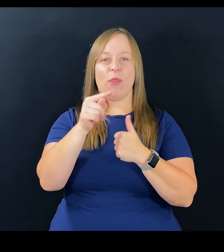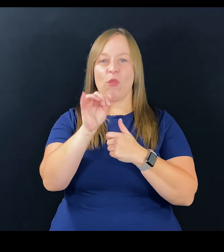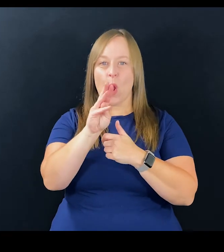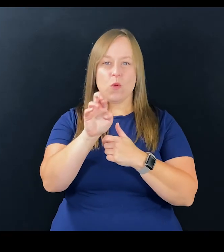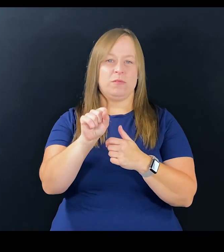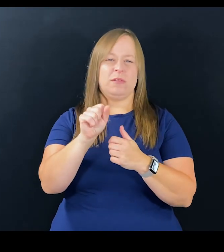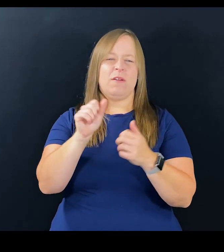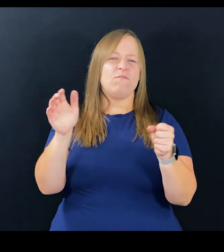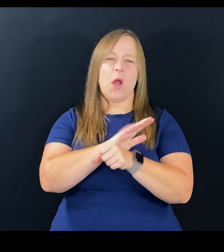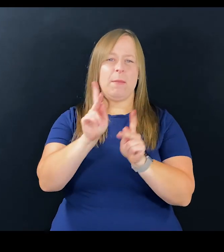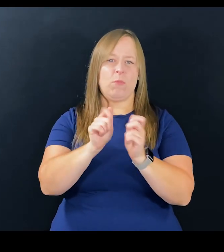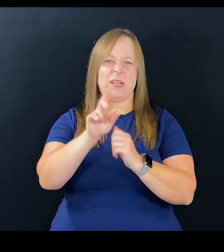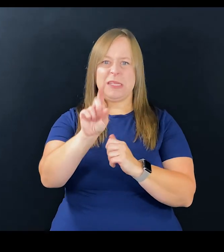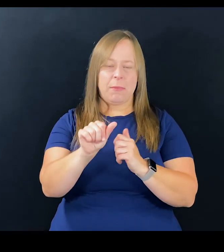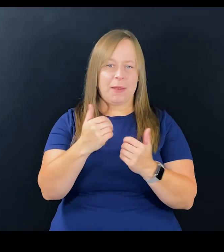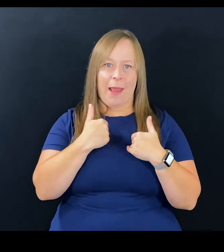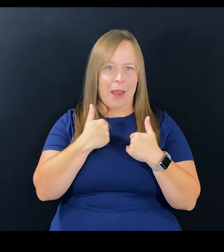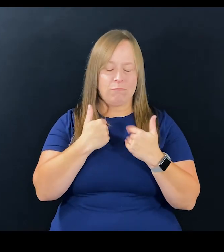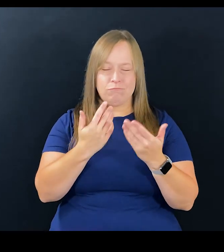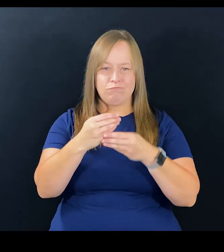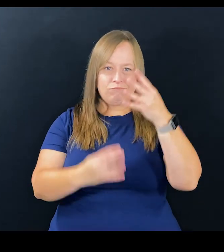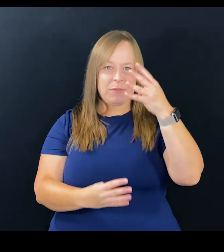but "Game of Thrones" was full of people with disabilities.